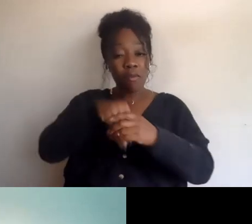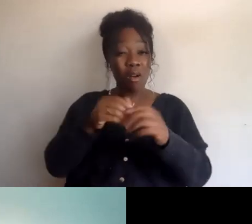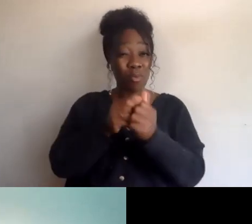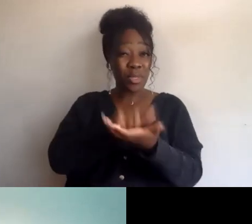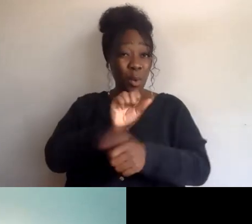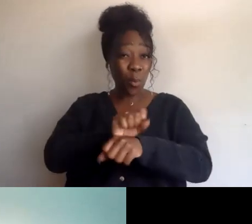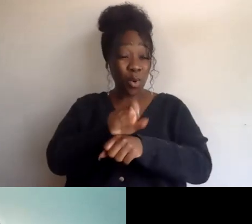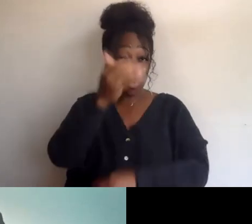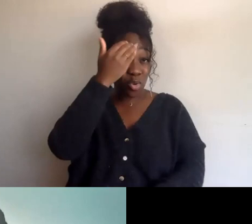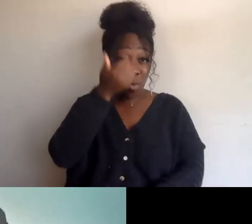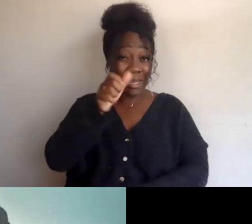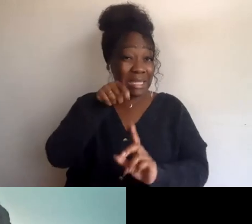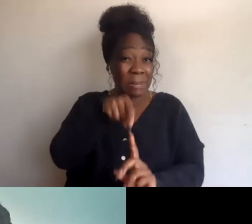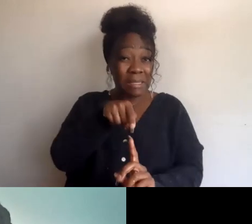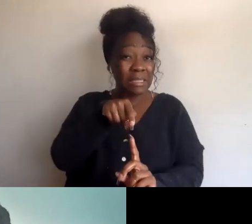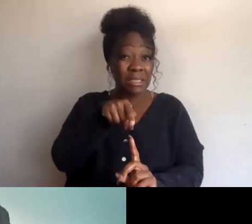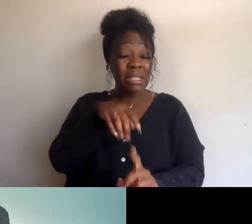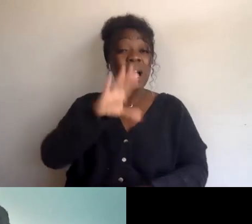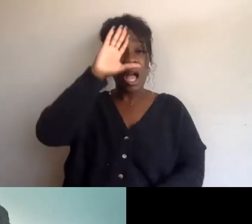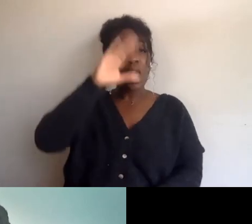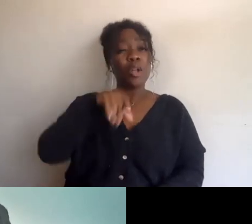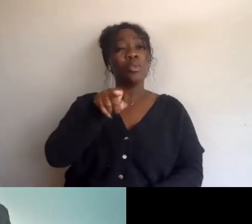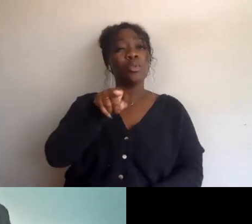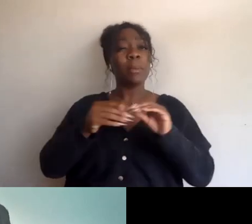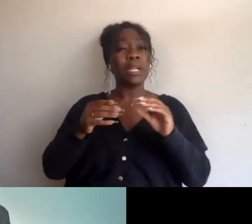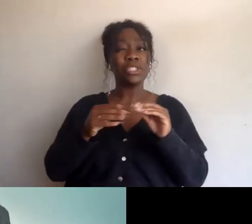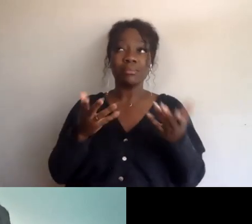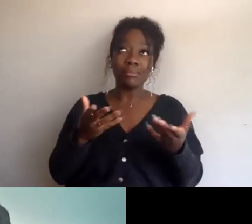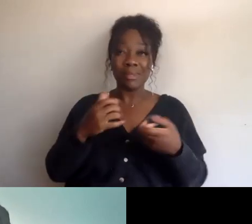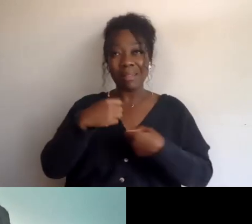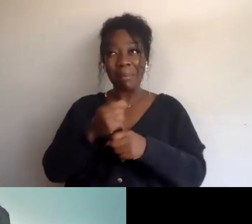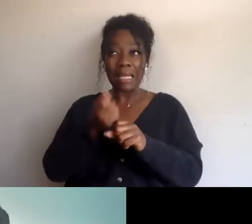I know that you had mentioned which makes so much sense that, you know,